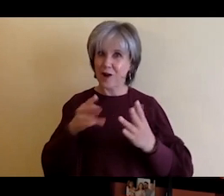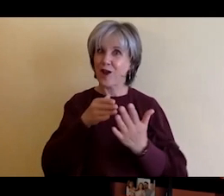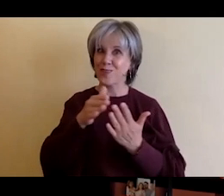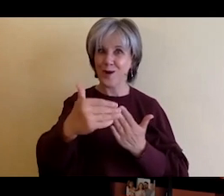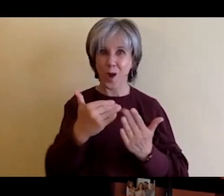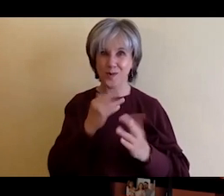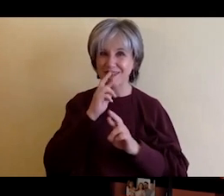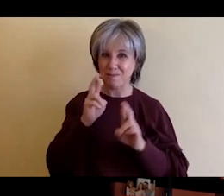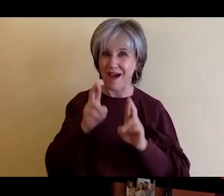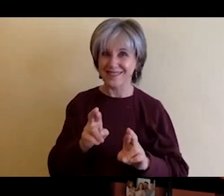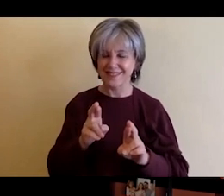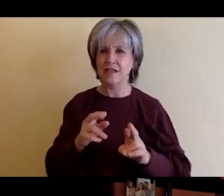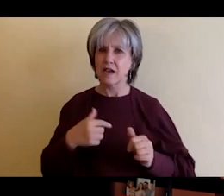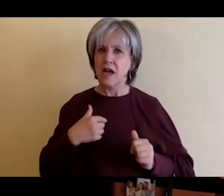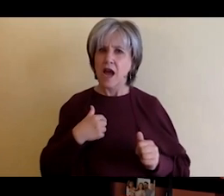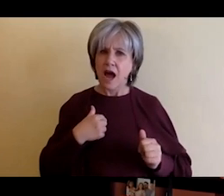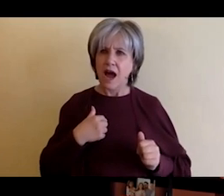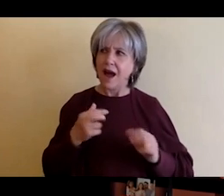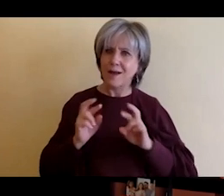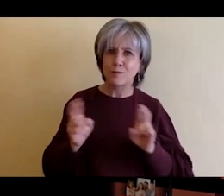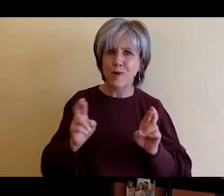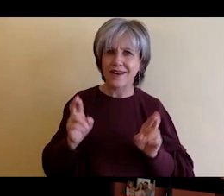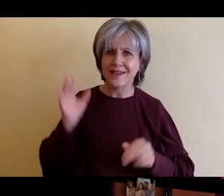everyone that you work for the tourism board on the side.